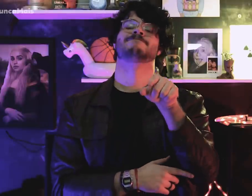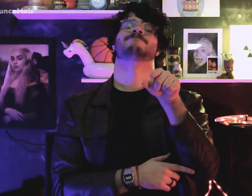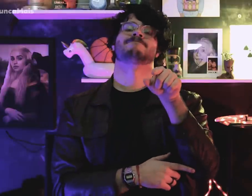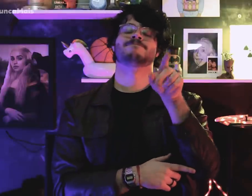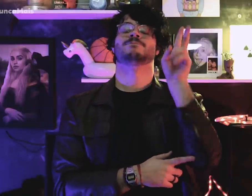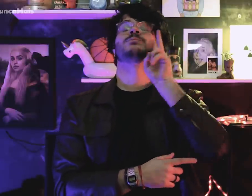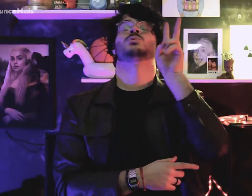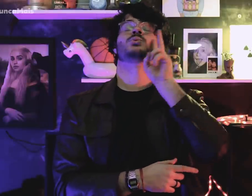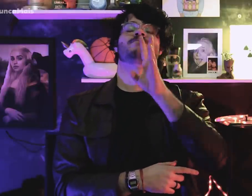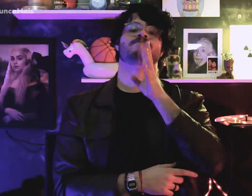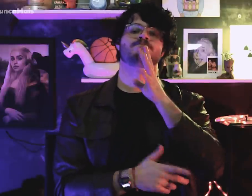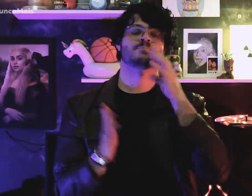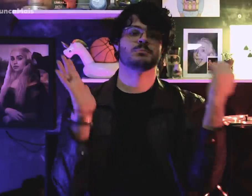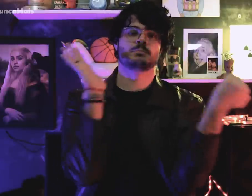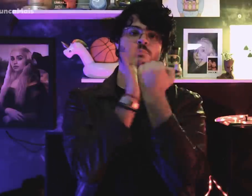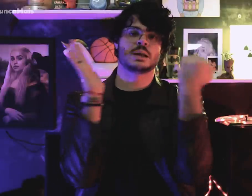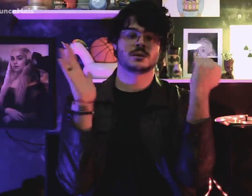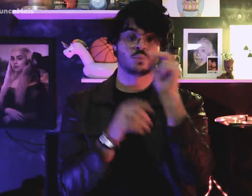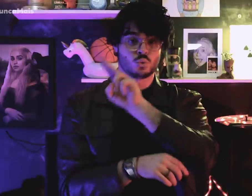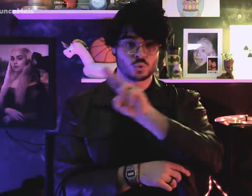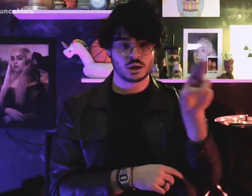It was known as: